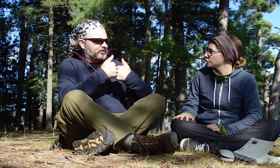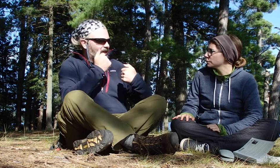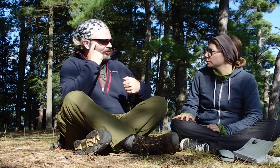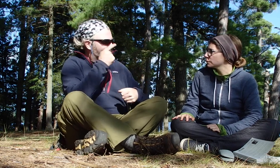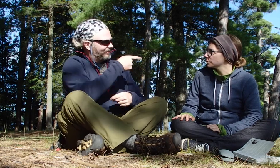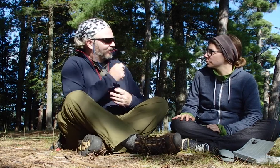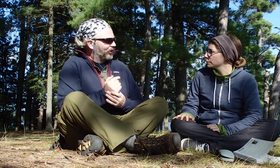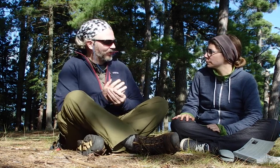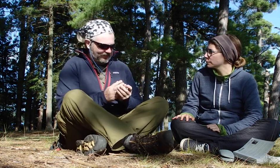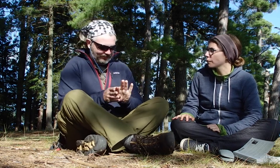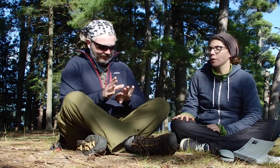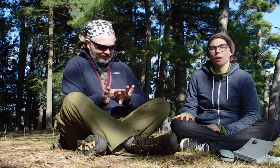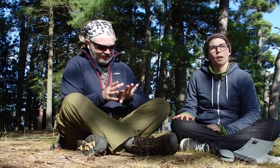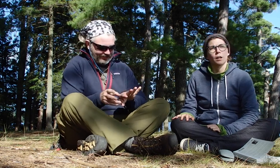What are some of the challenges for you?